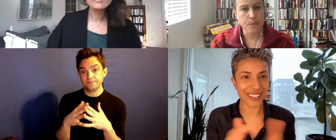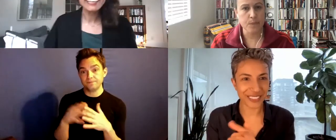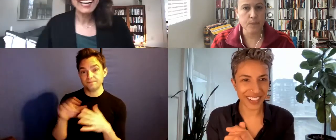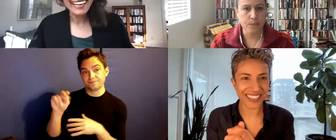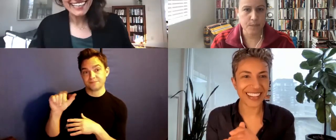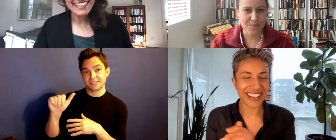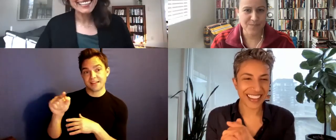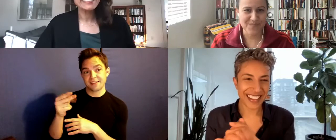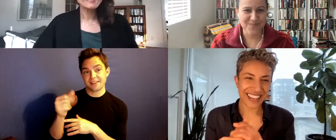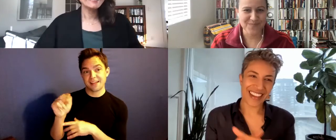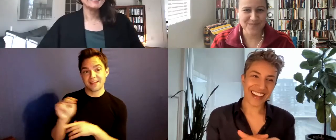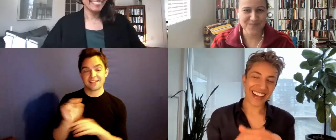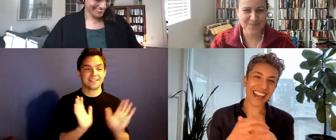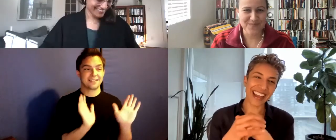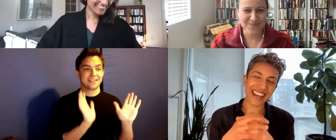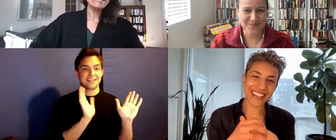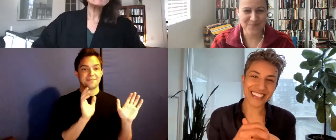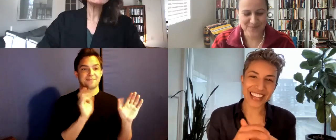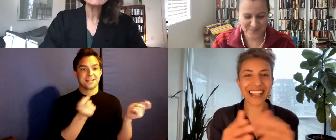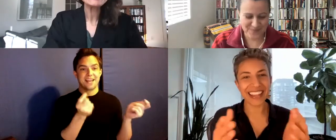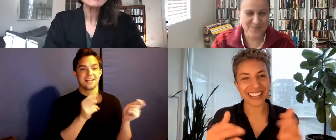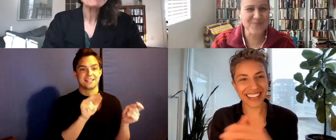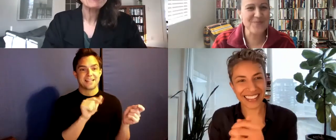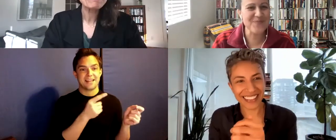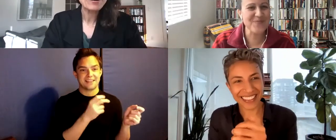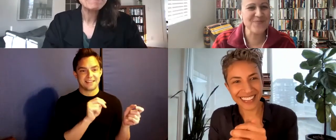Yes, Nathan! Nathan means more props.